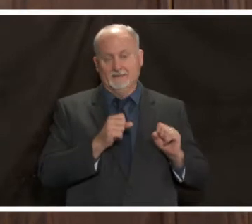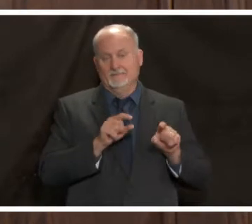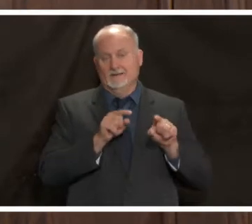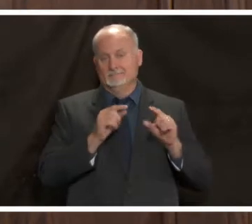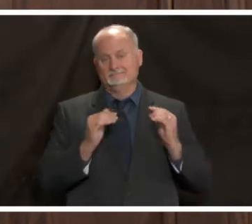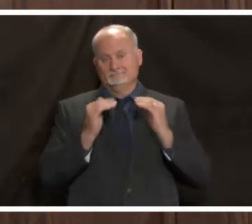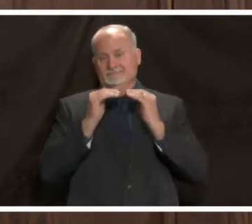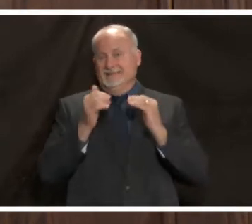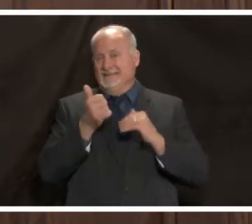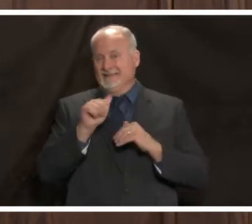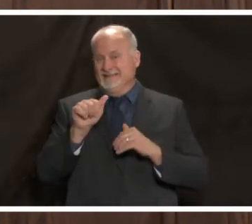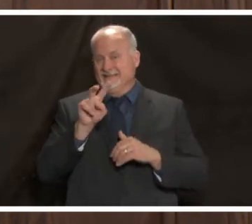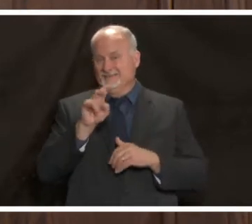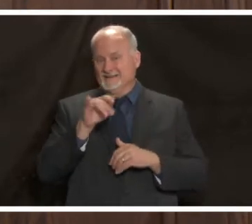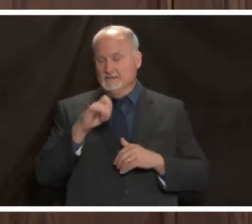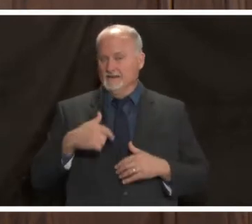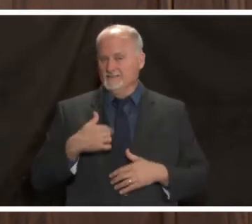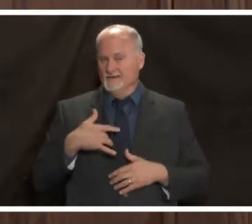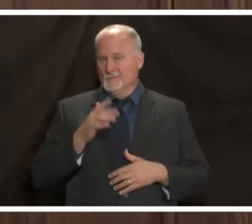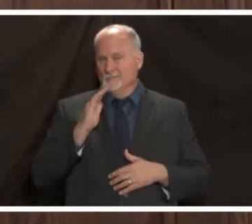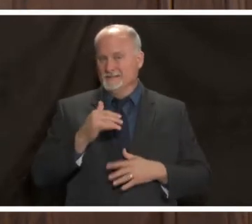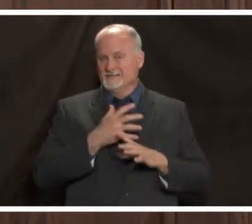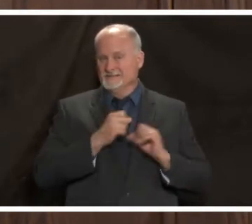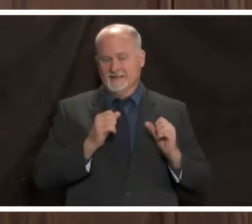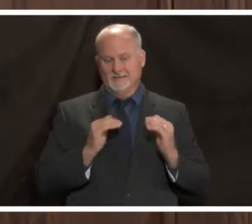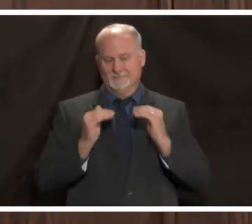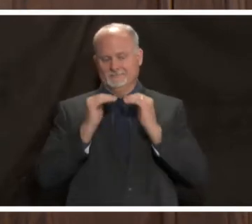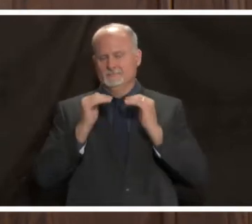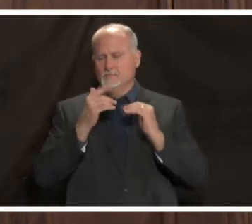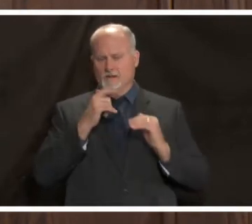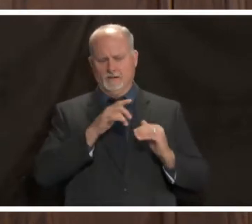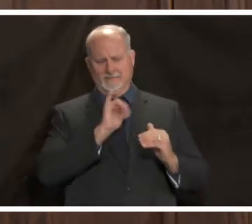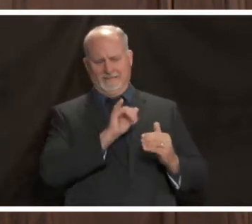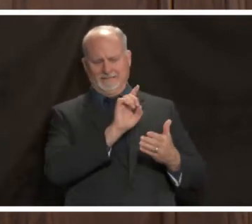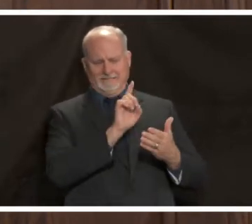we have uh based on its uh the way it's structured and the way it's organized